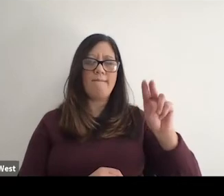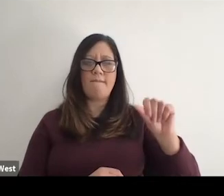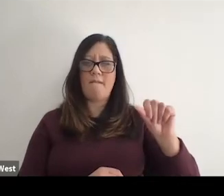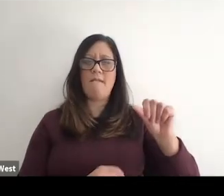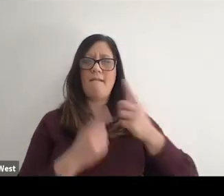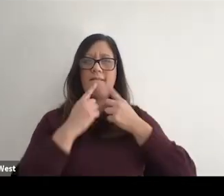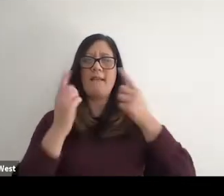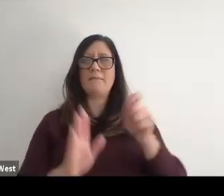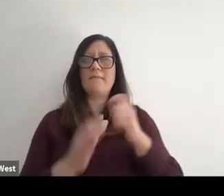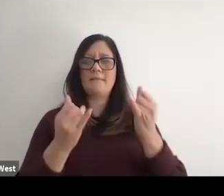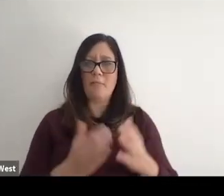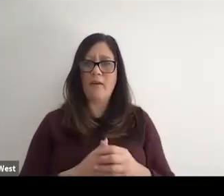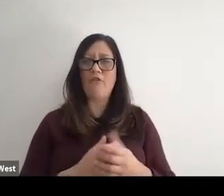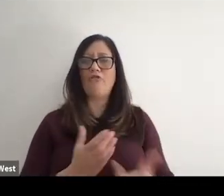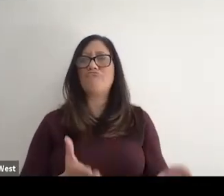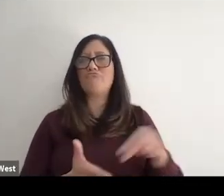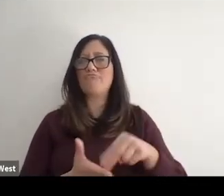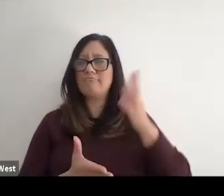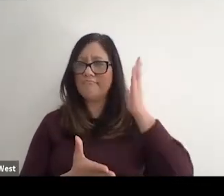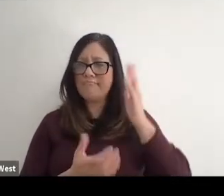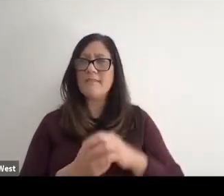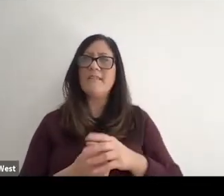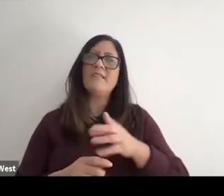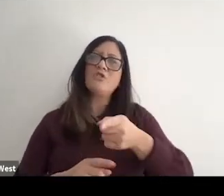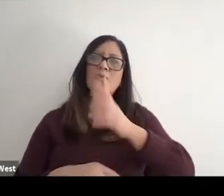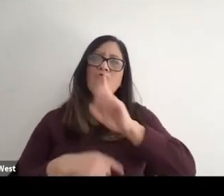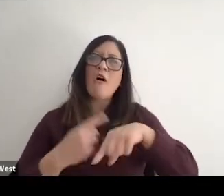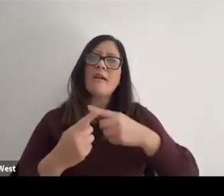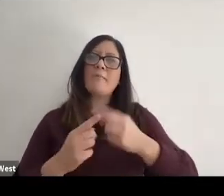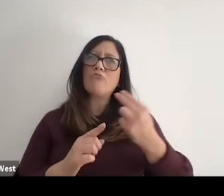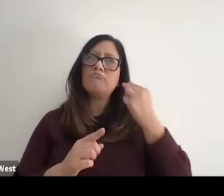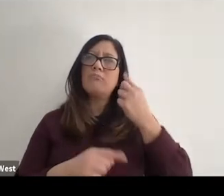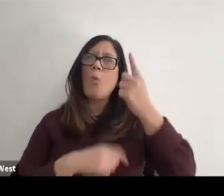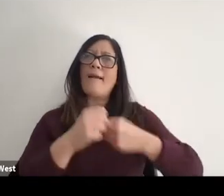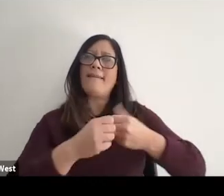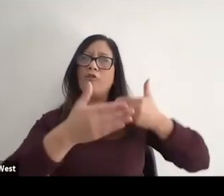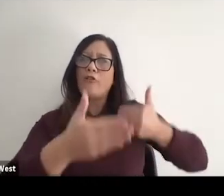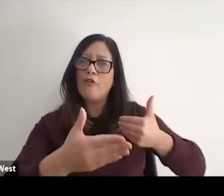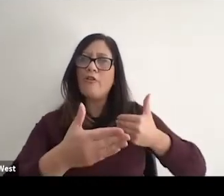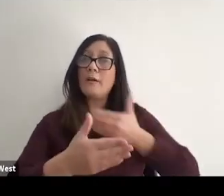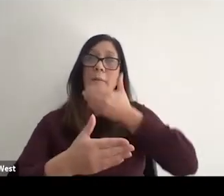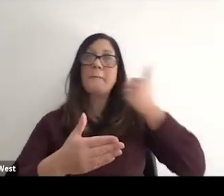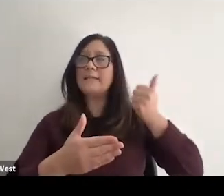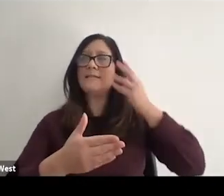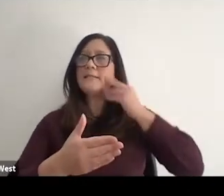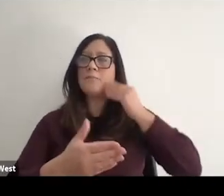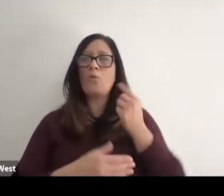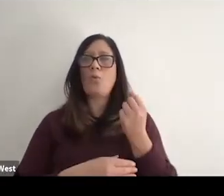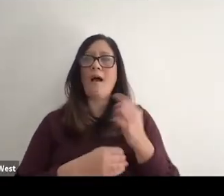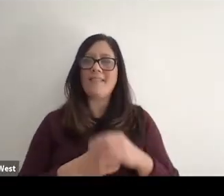was talking about the highlights of her year and her two highlights of the year was she had a chance to hit.